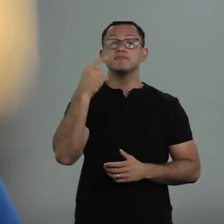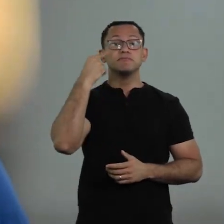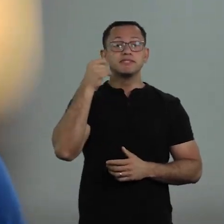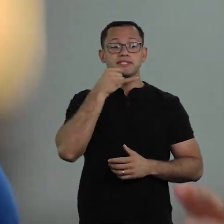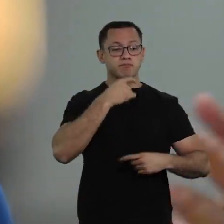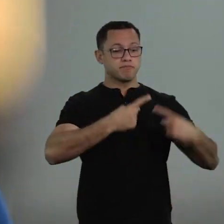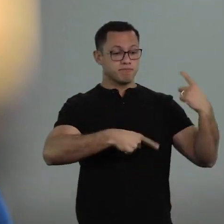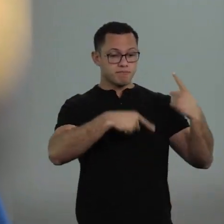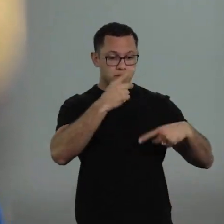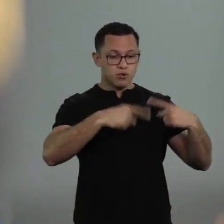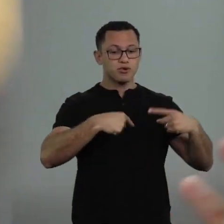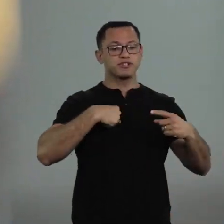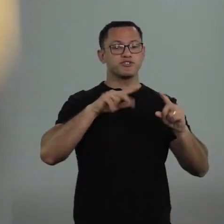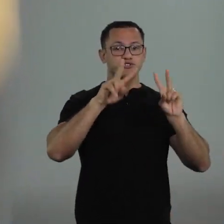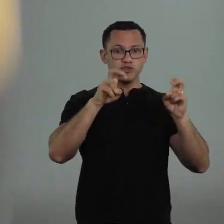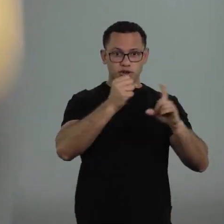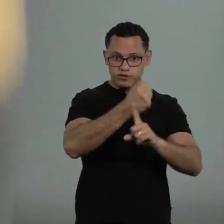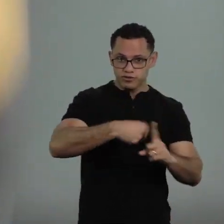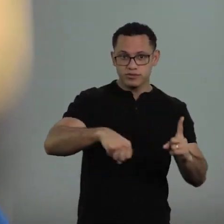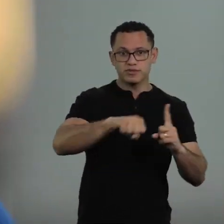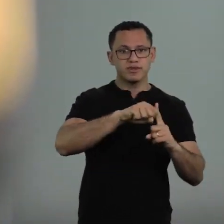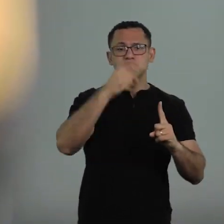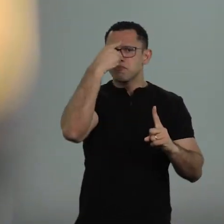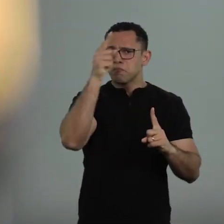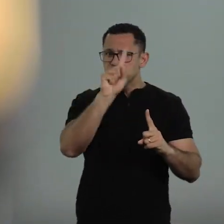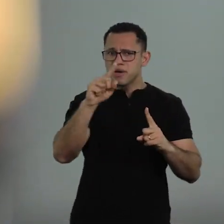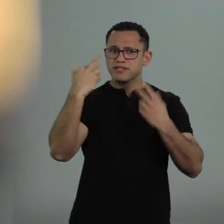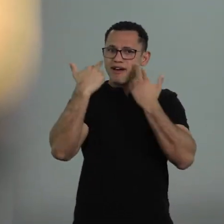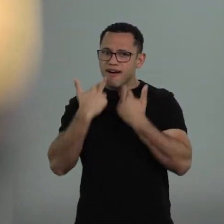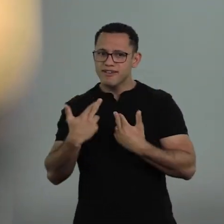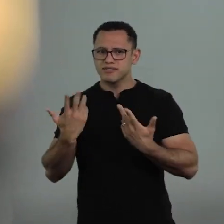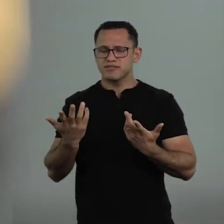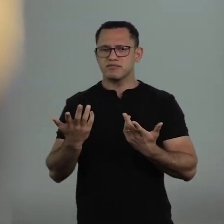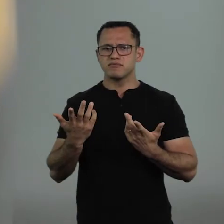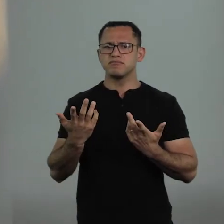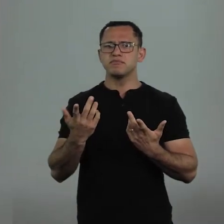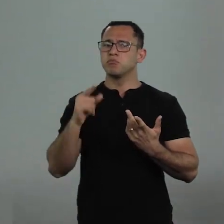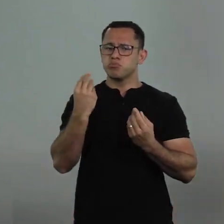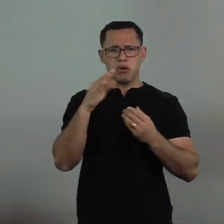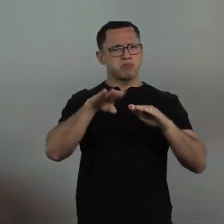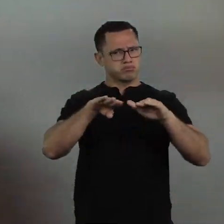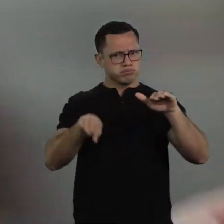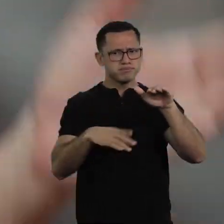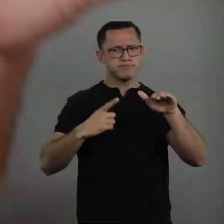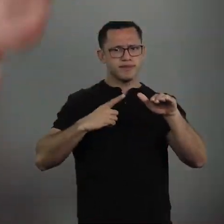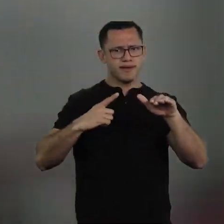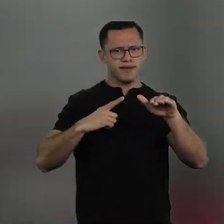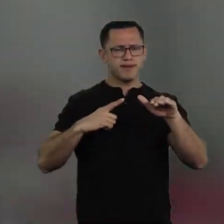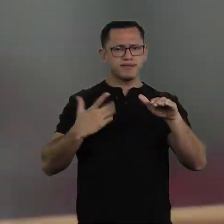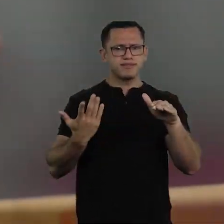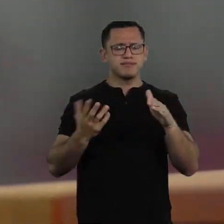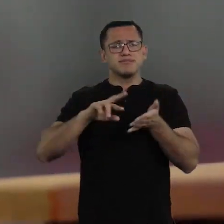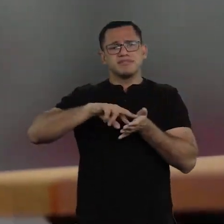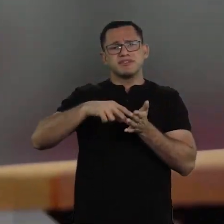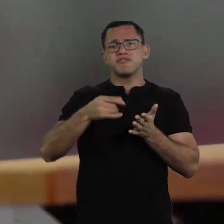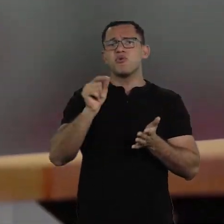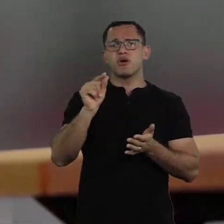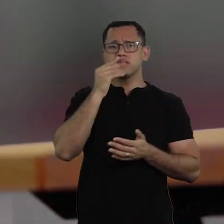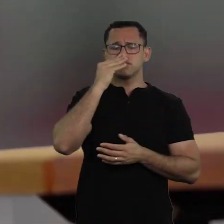and today, it’s very clear that these are the biggest inequalities, you are formulating this policy based on a single identity.